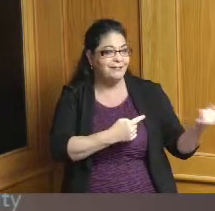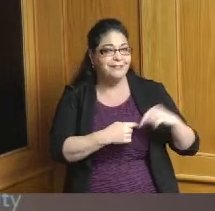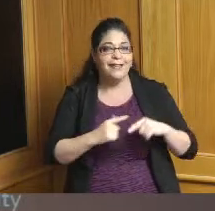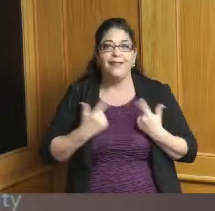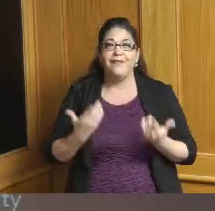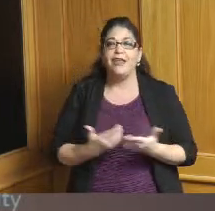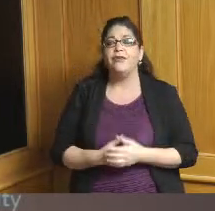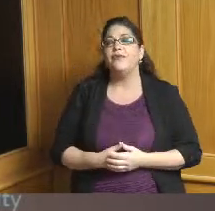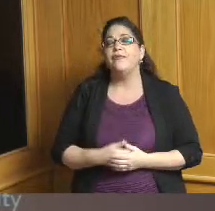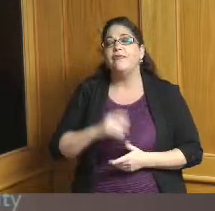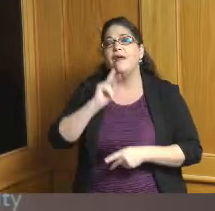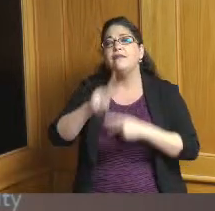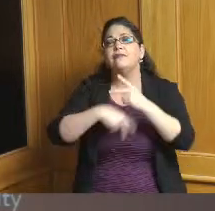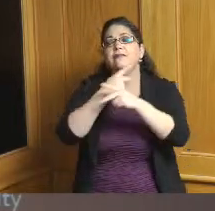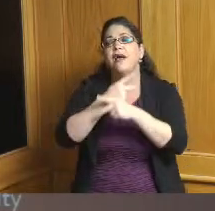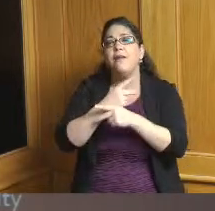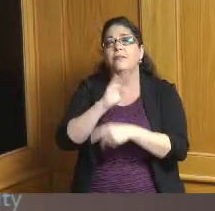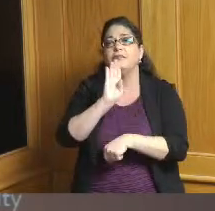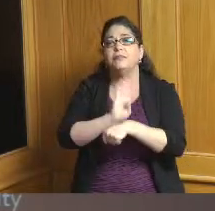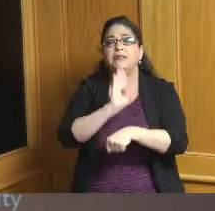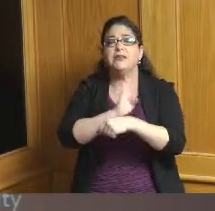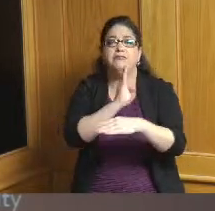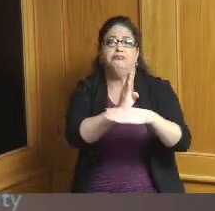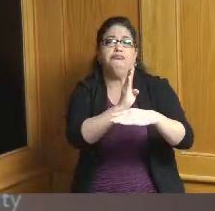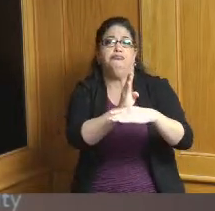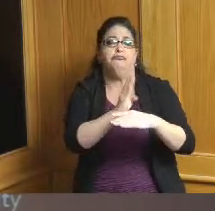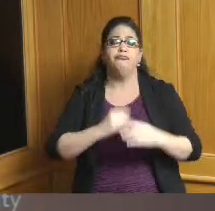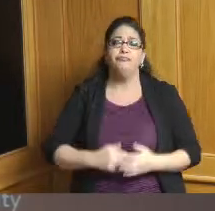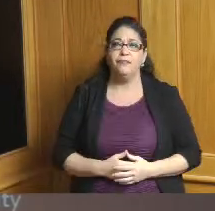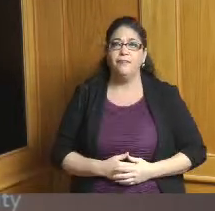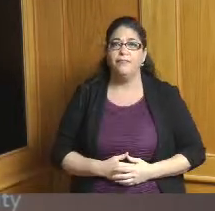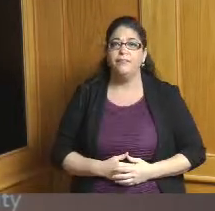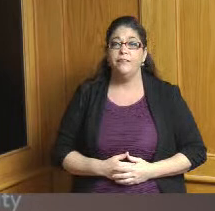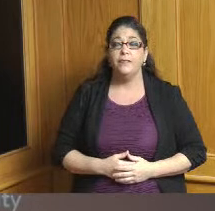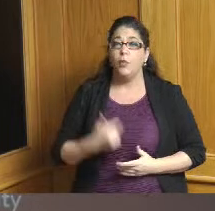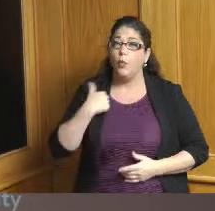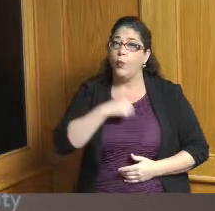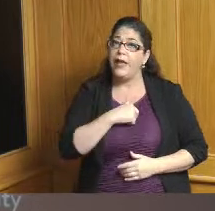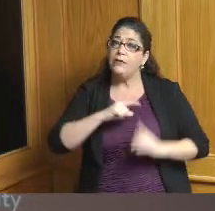types of those types of companies we start with companies when they're small entrepreneurial in